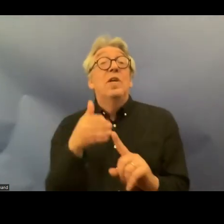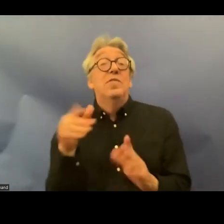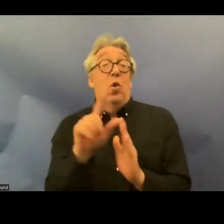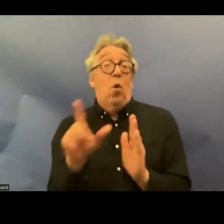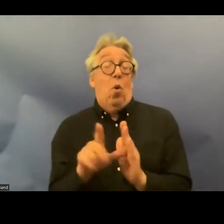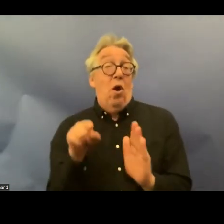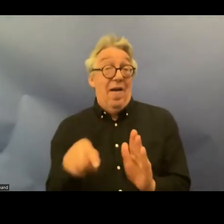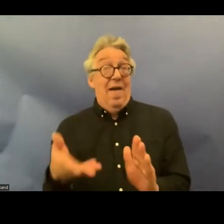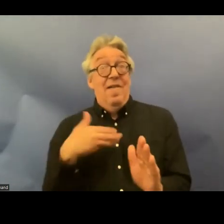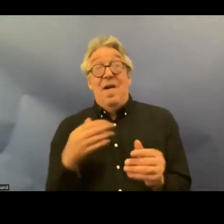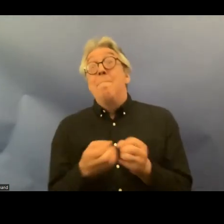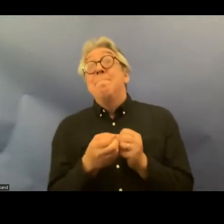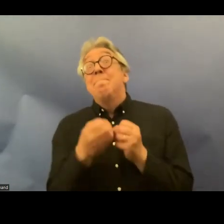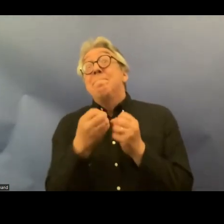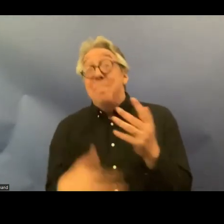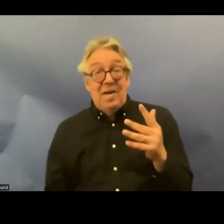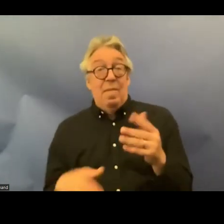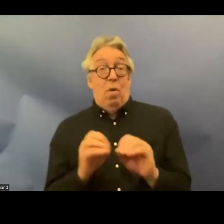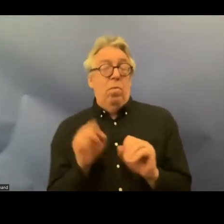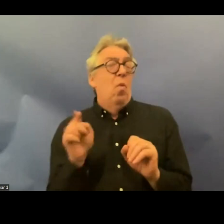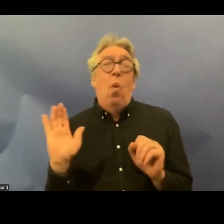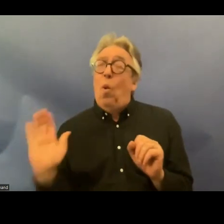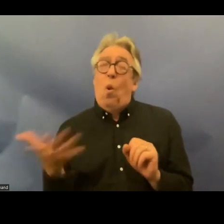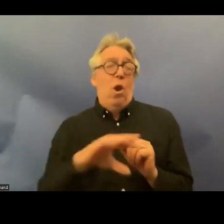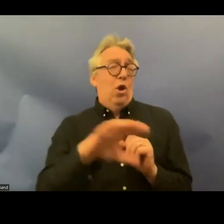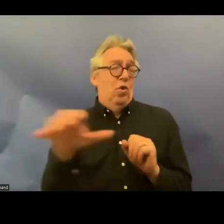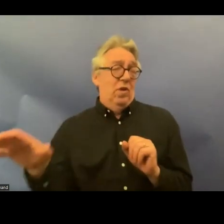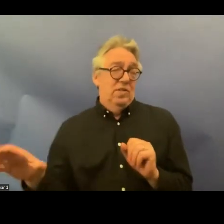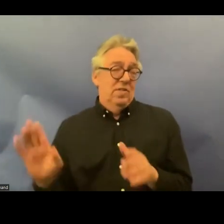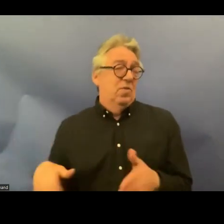deep-seated problems to all the countries we've reviewed this form There